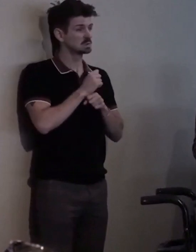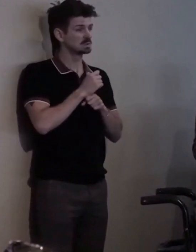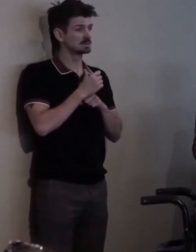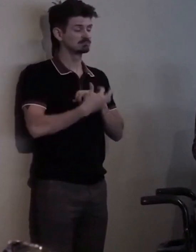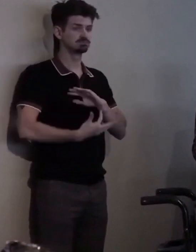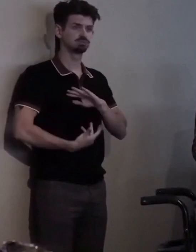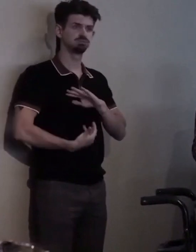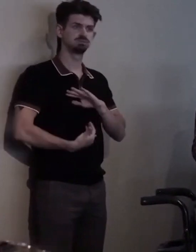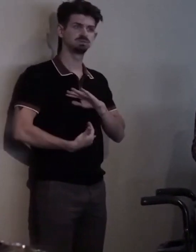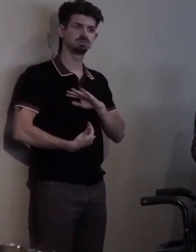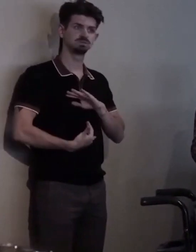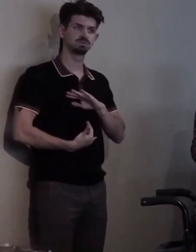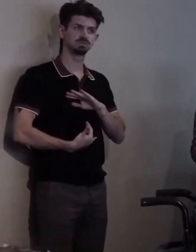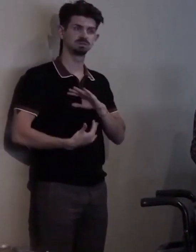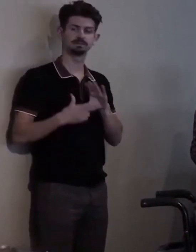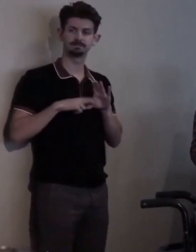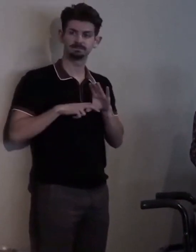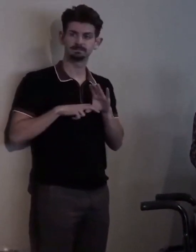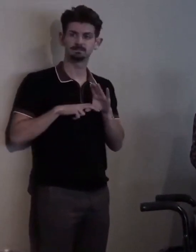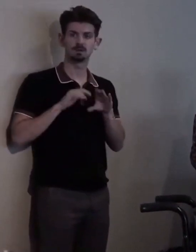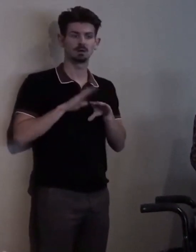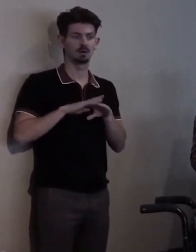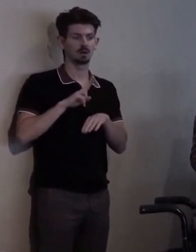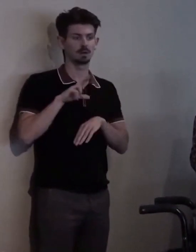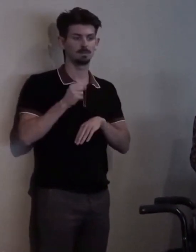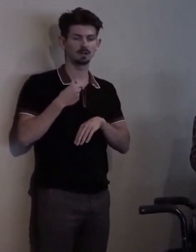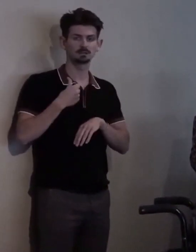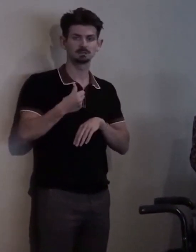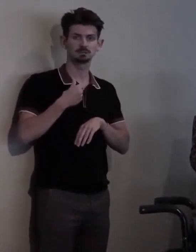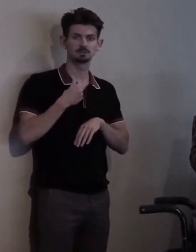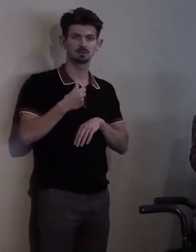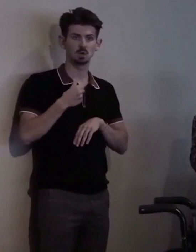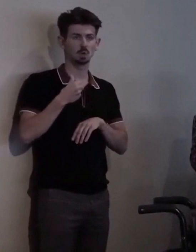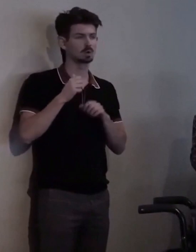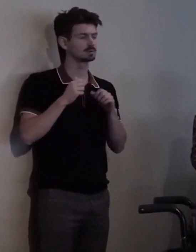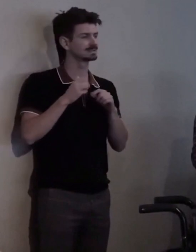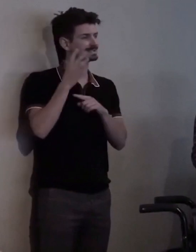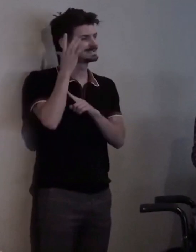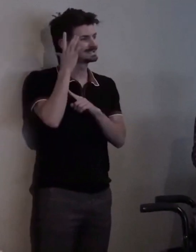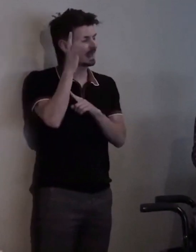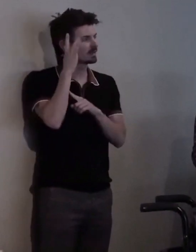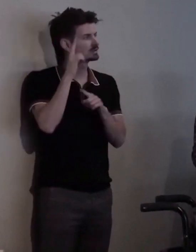with people who were is... As intelligent and has motivated as I.